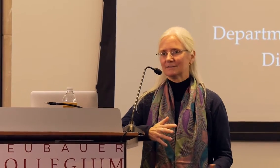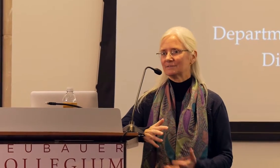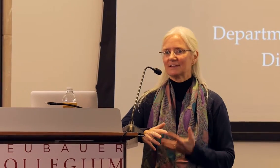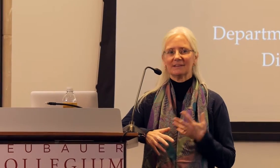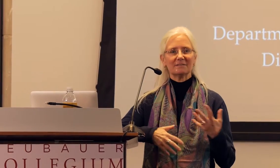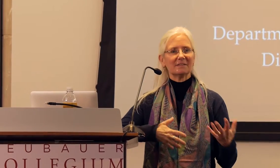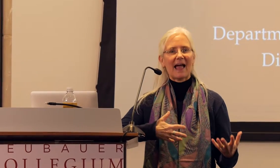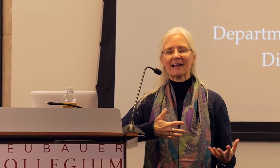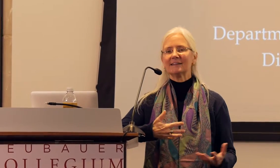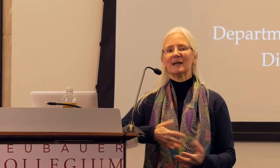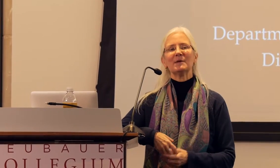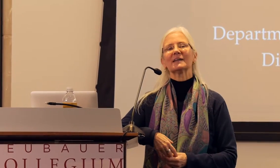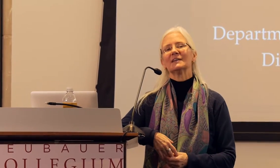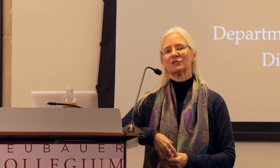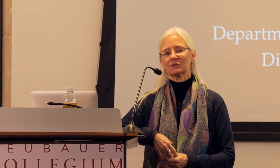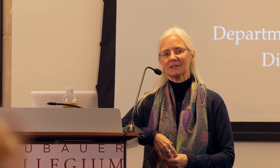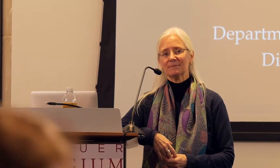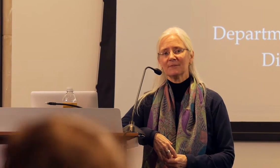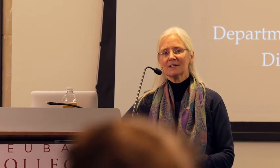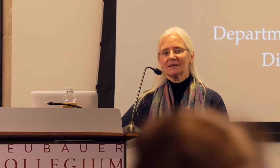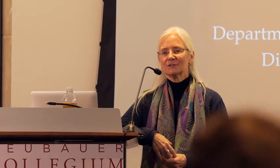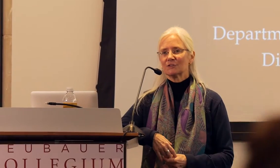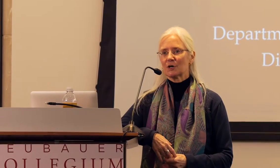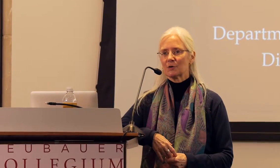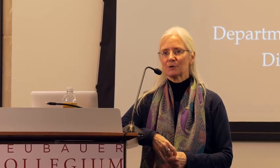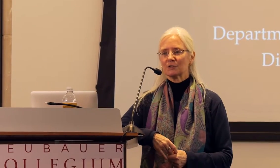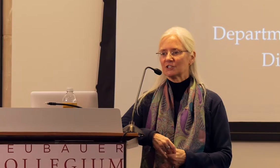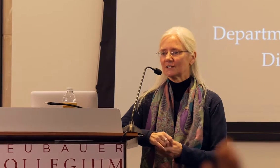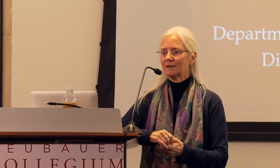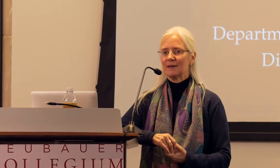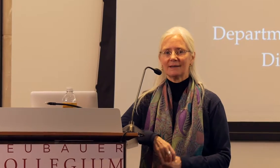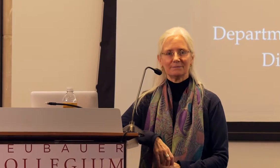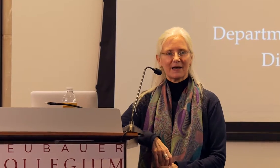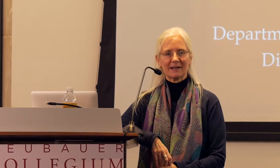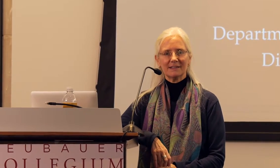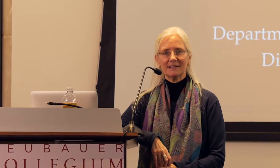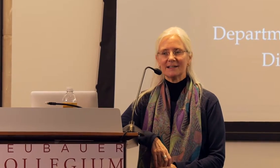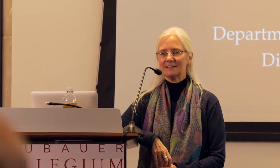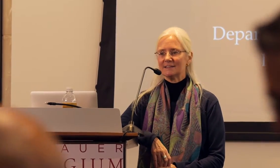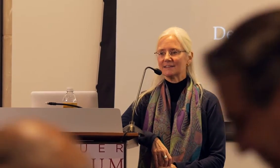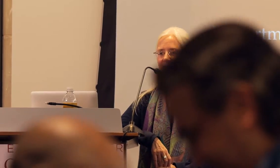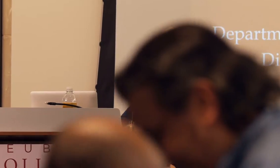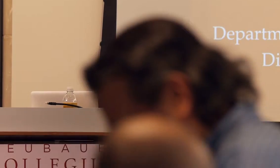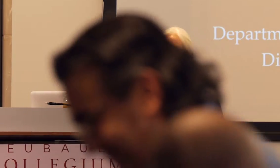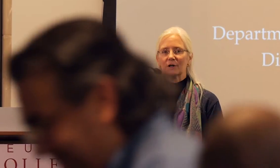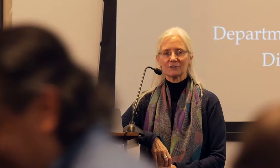kind of academic history. So, she and I met back in the '90's in '94,